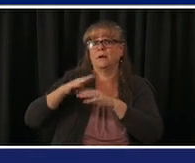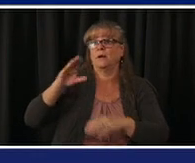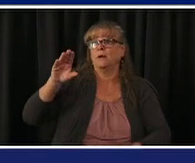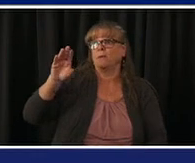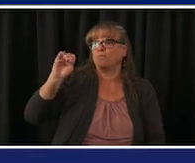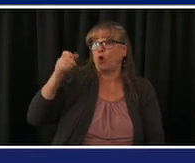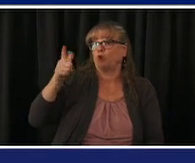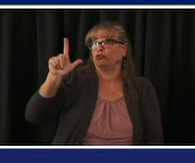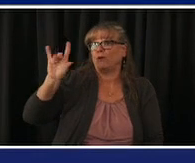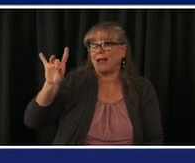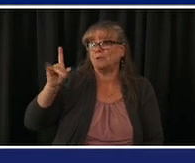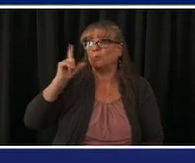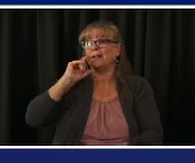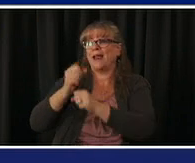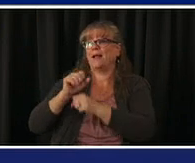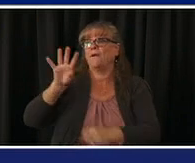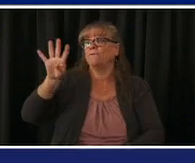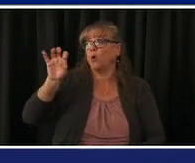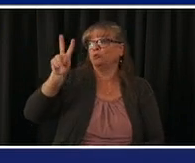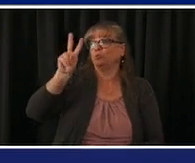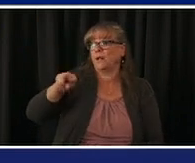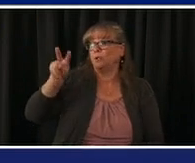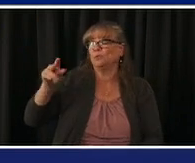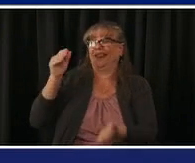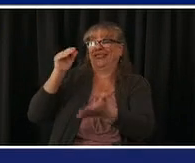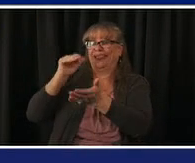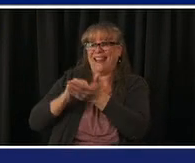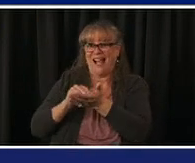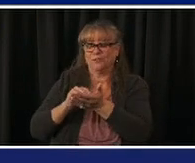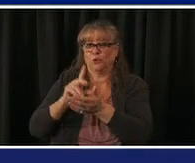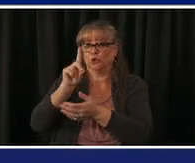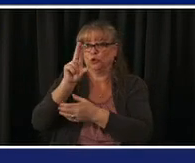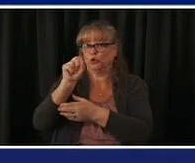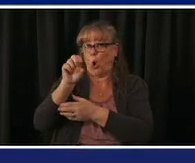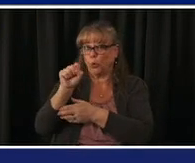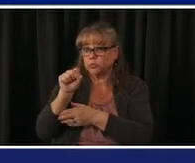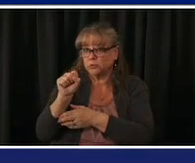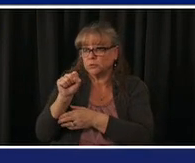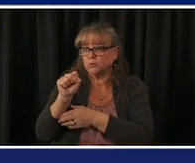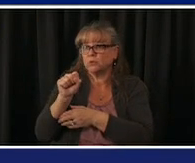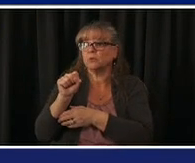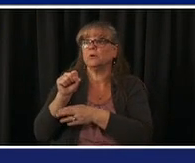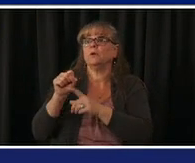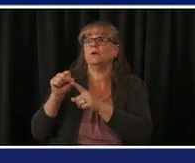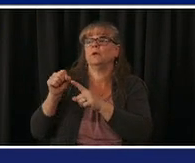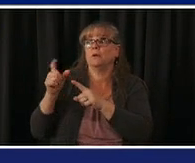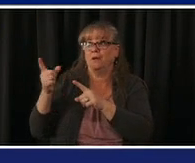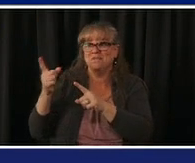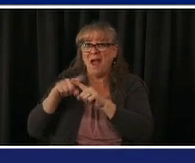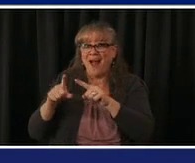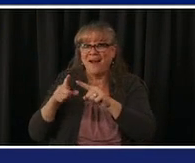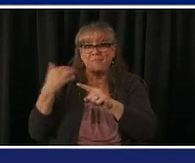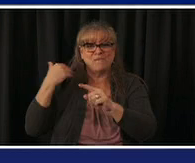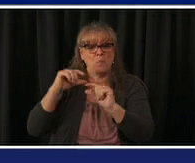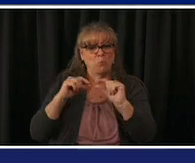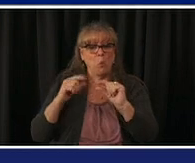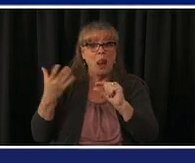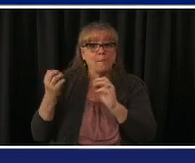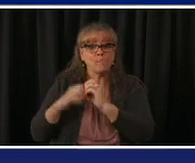000 uh doses we got a 19 000 uh increase on pfizer and moderna we got 32 000 johnson and